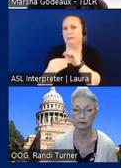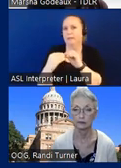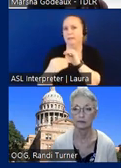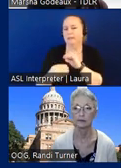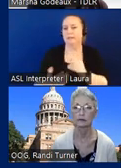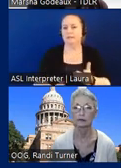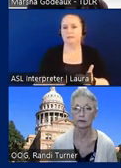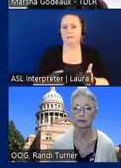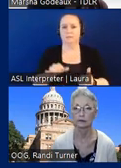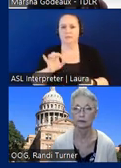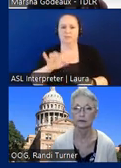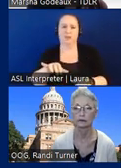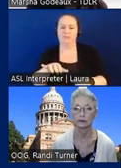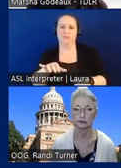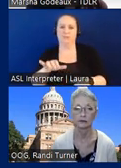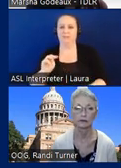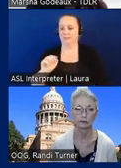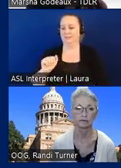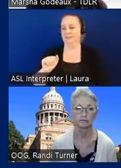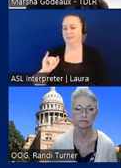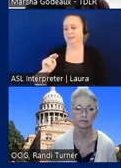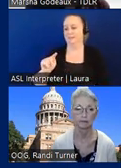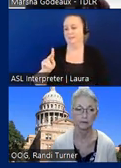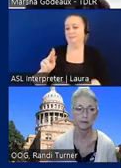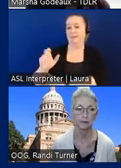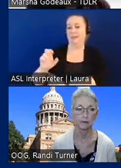that would be considered maintenance, it wouldn't be considered as construction, per se,